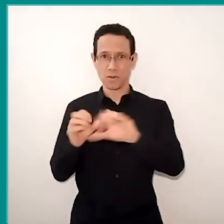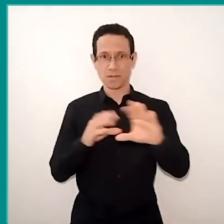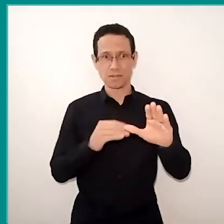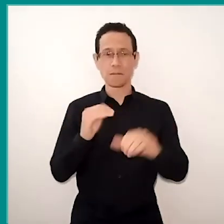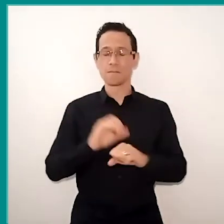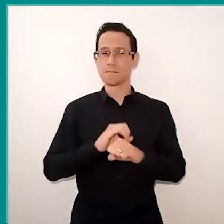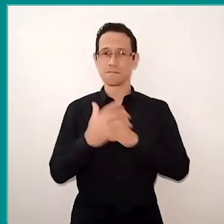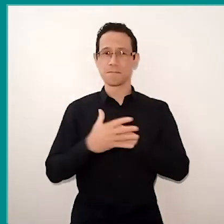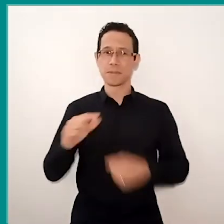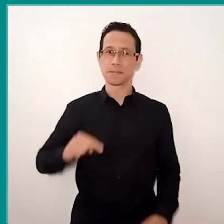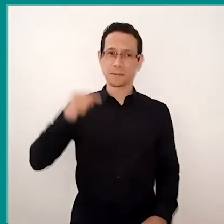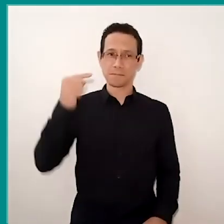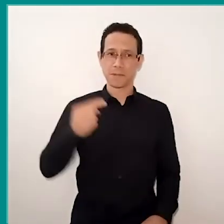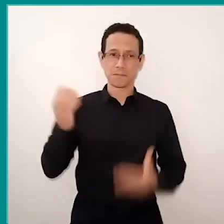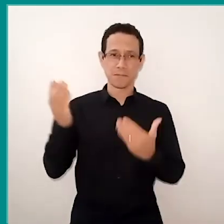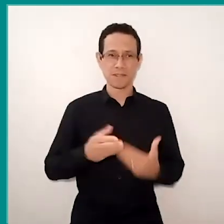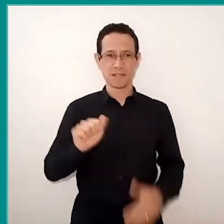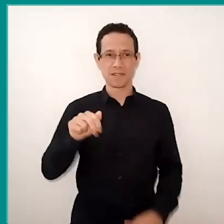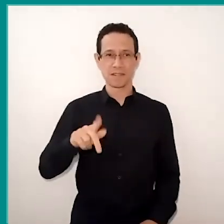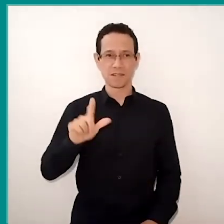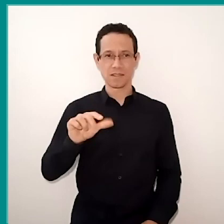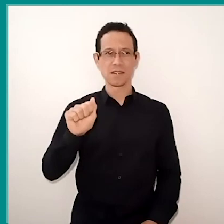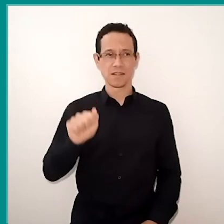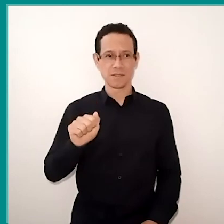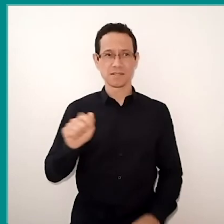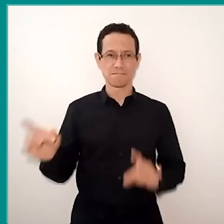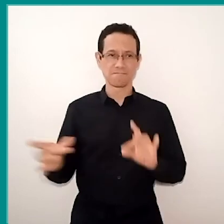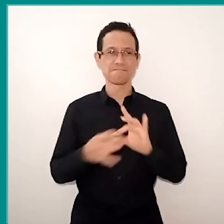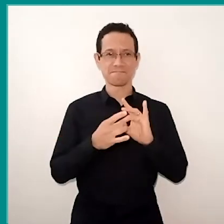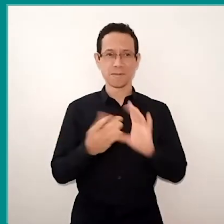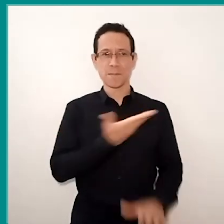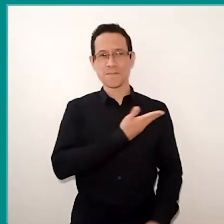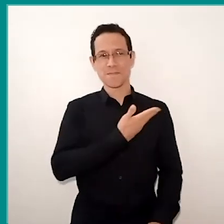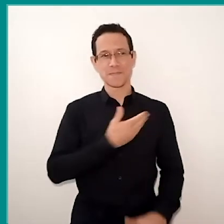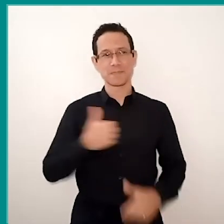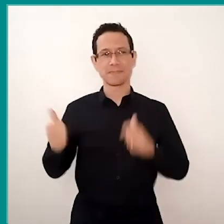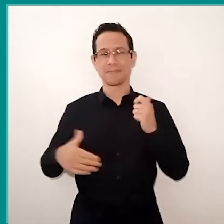I invite Angela Dannemann, great partner and friend, that will drive the conversation.